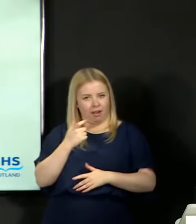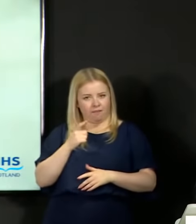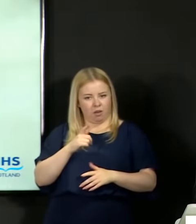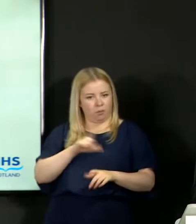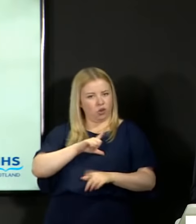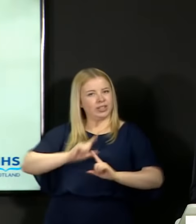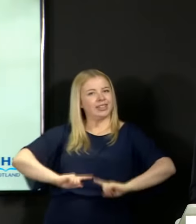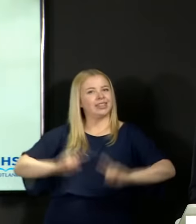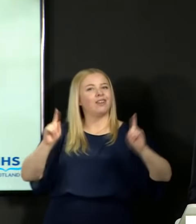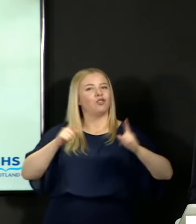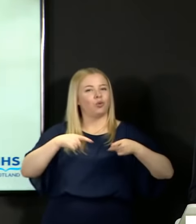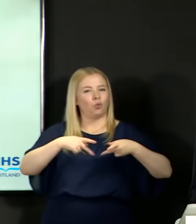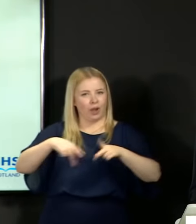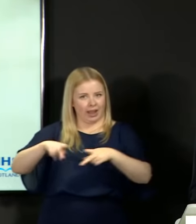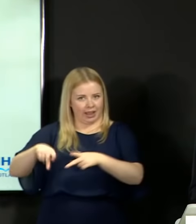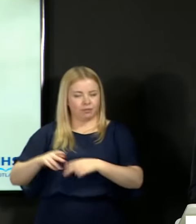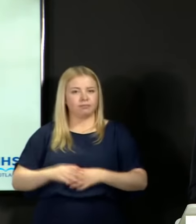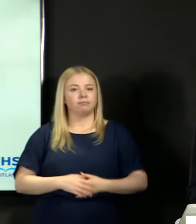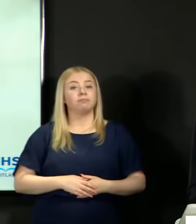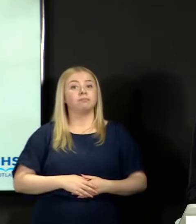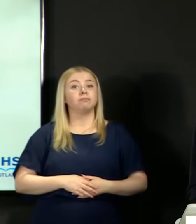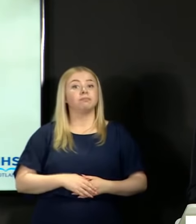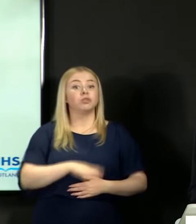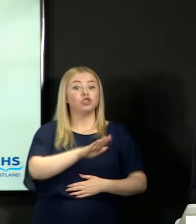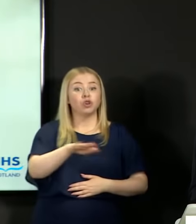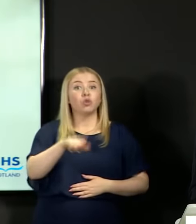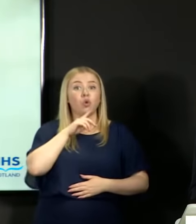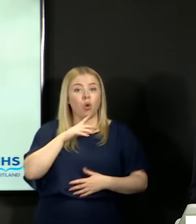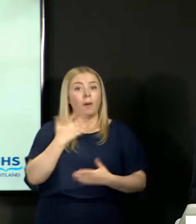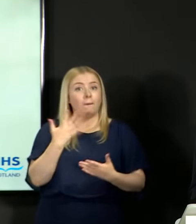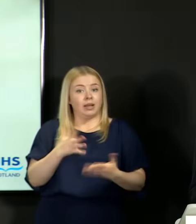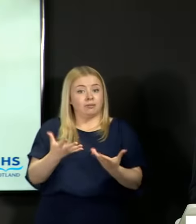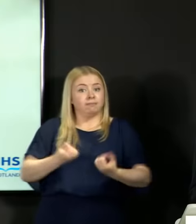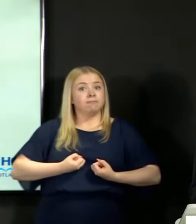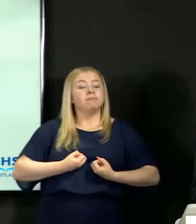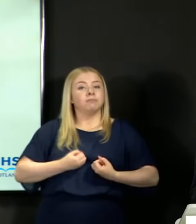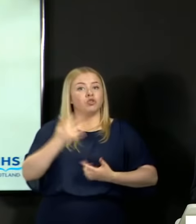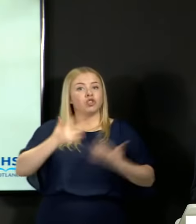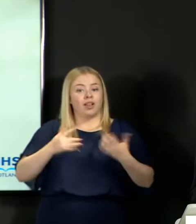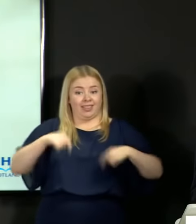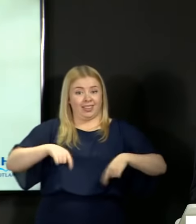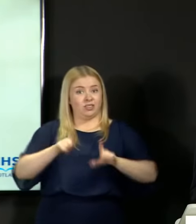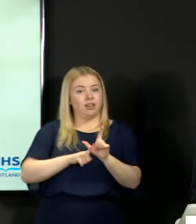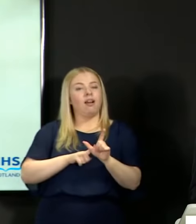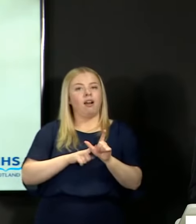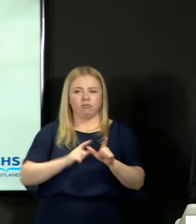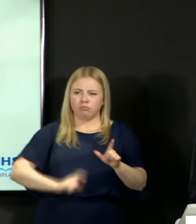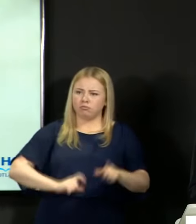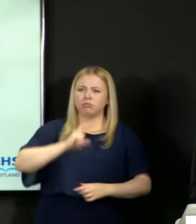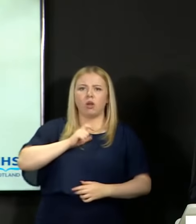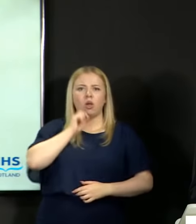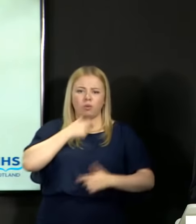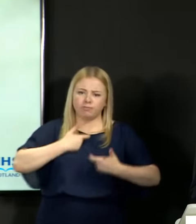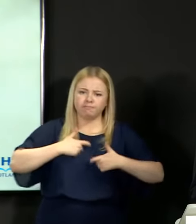Our young people who have achieved their qualifications this year can be confident that these will stand the test of time and that they have been awarded in a